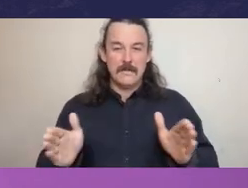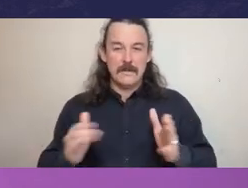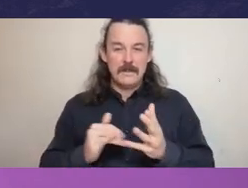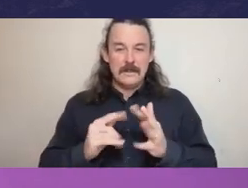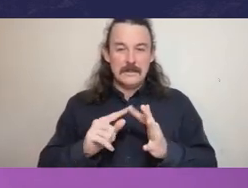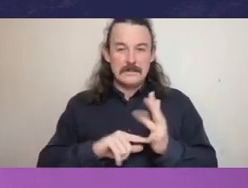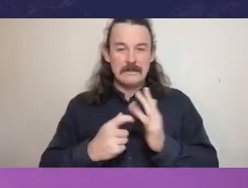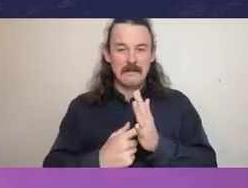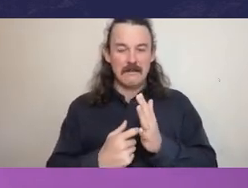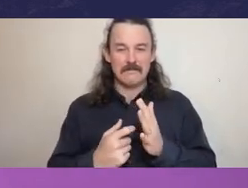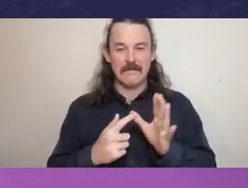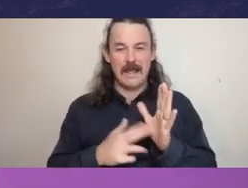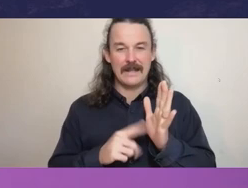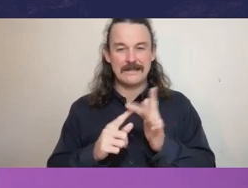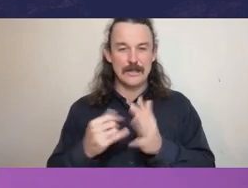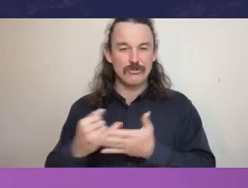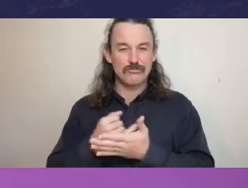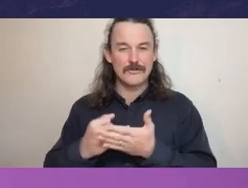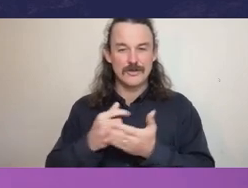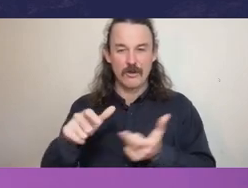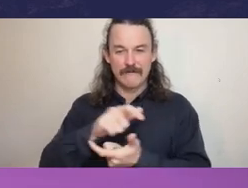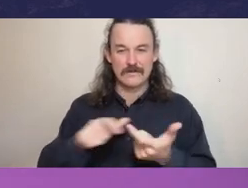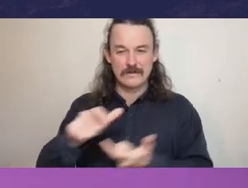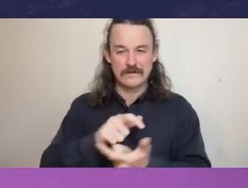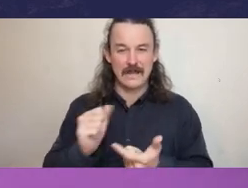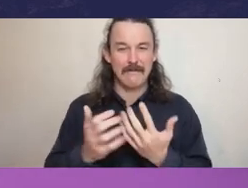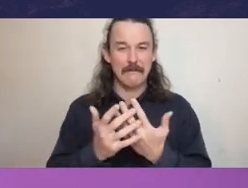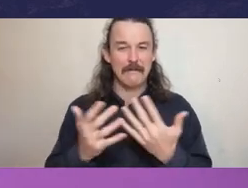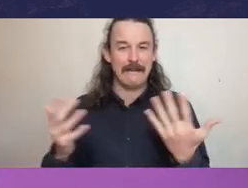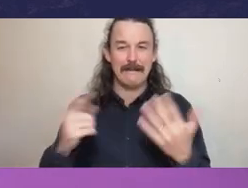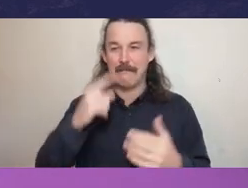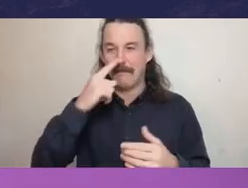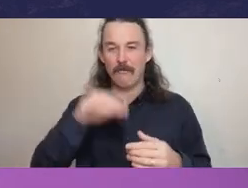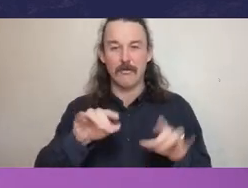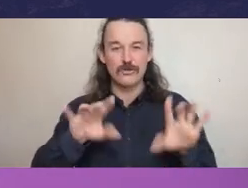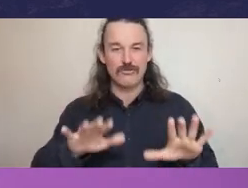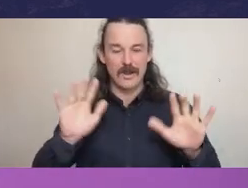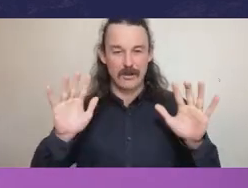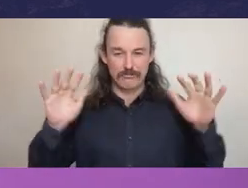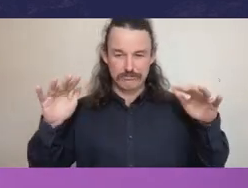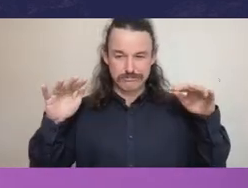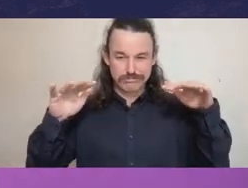We had a very large number of delegates from around Australia and at a number of plenary sessions,